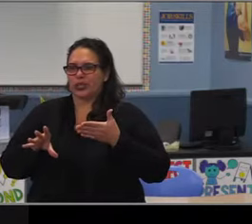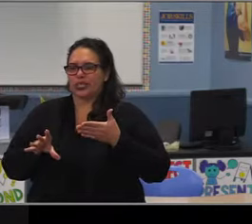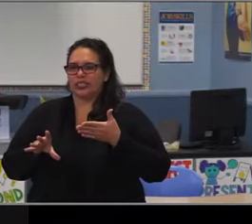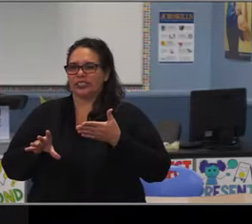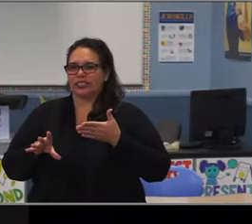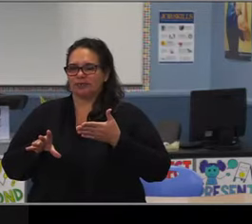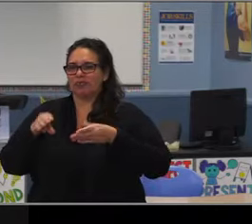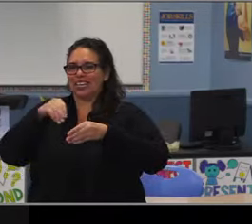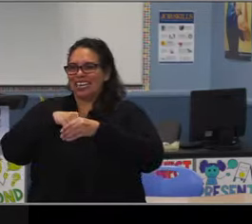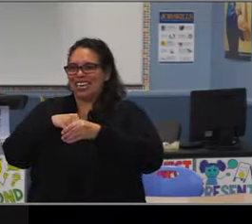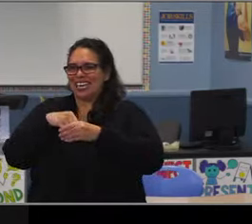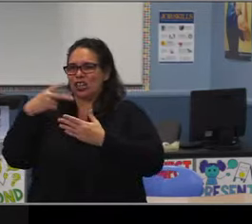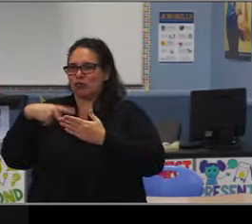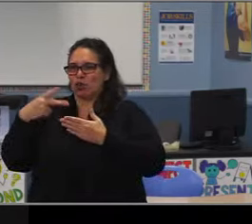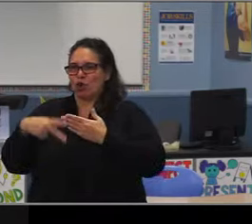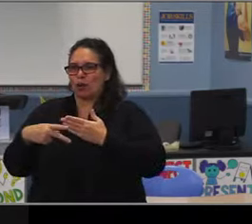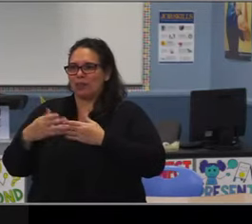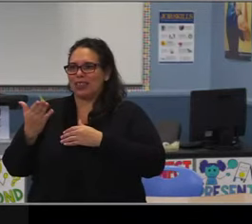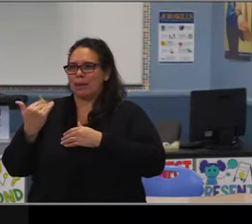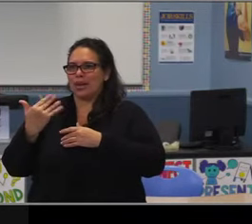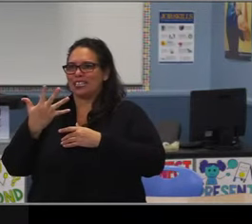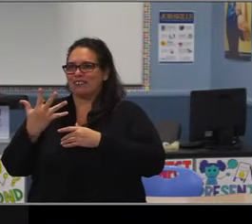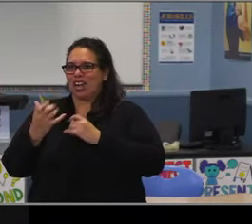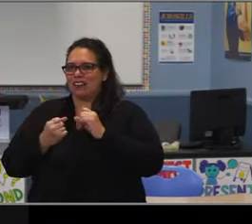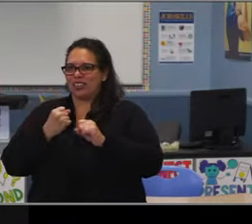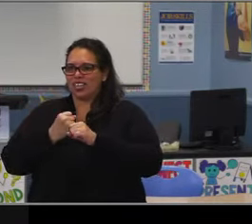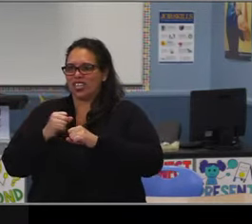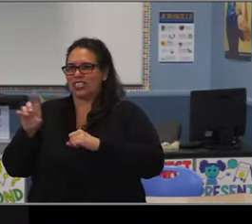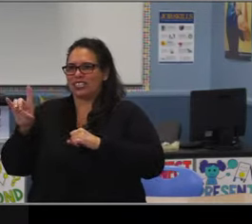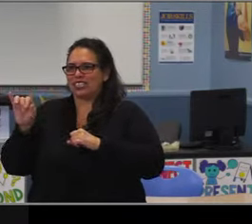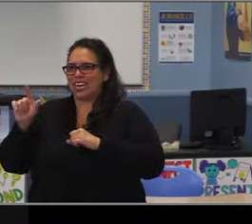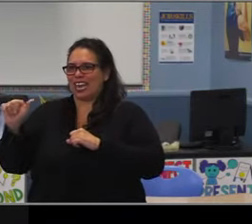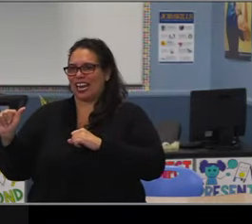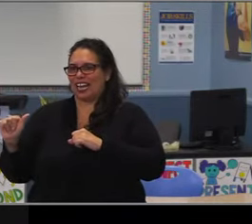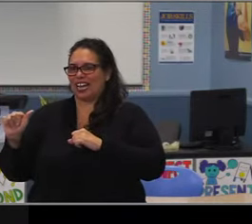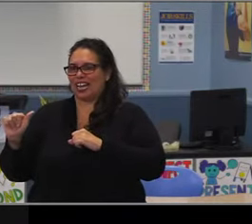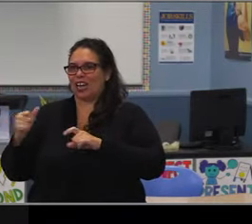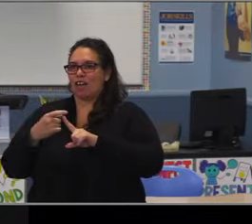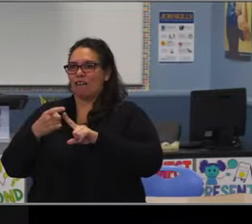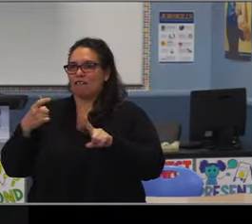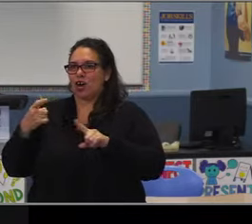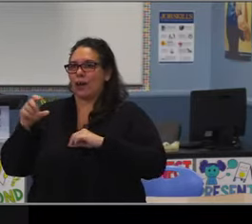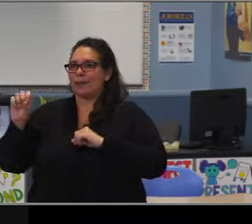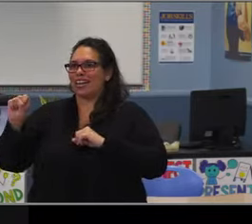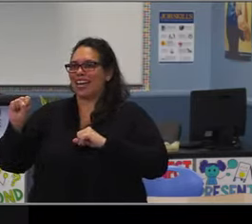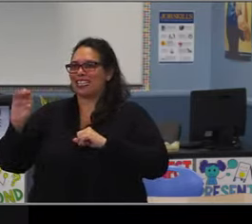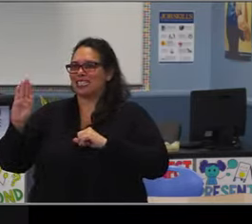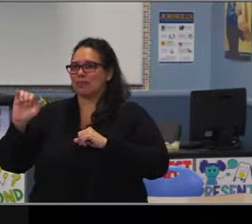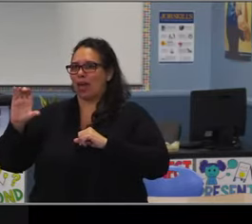to accommodate the additional electives perhaps to accommodate the course core sections.